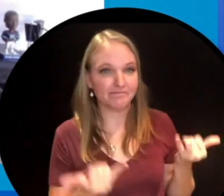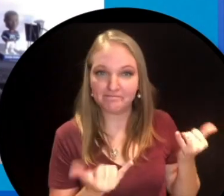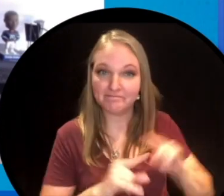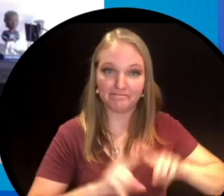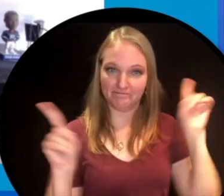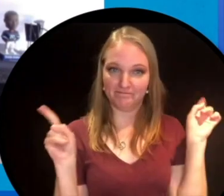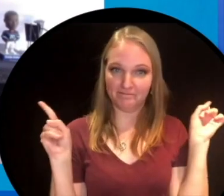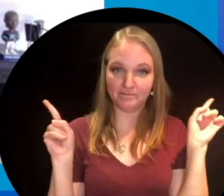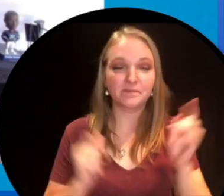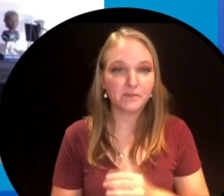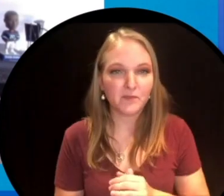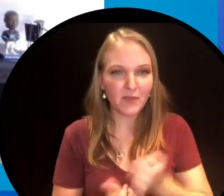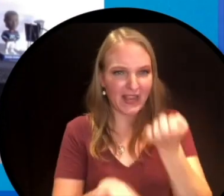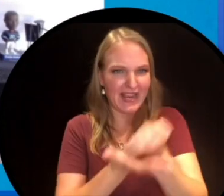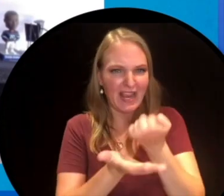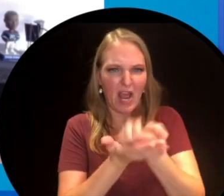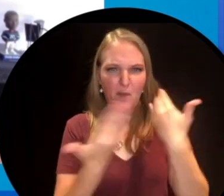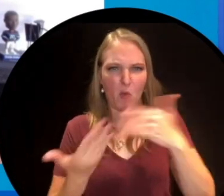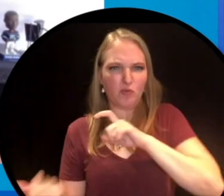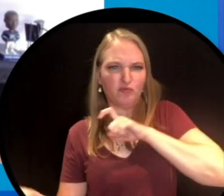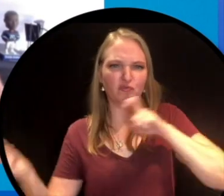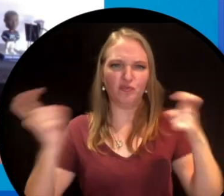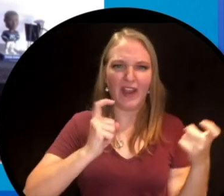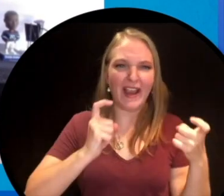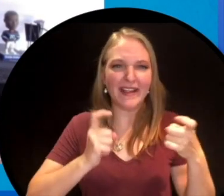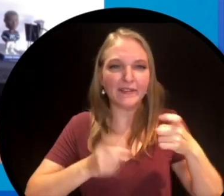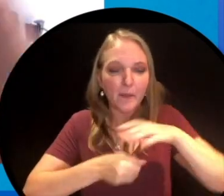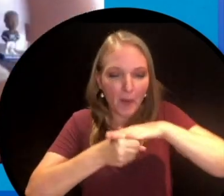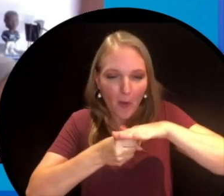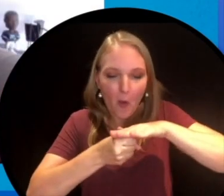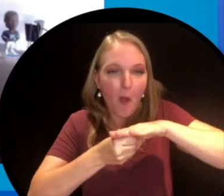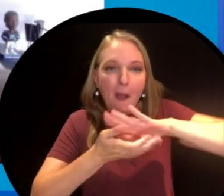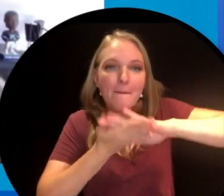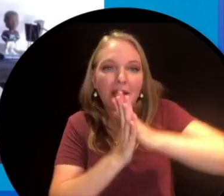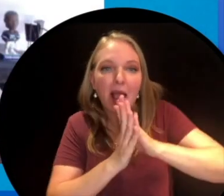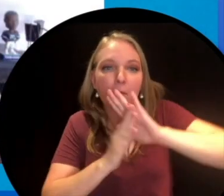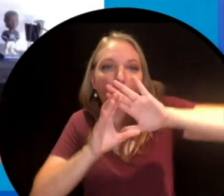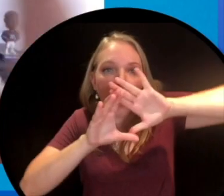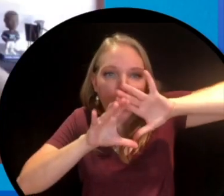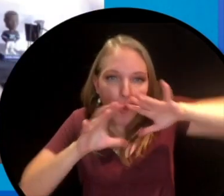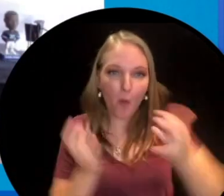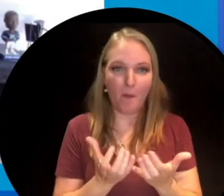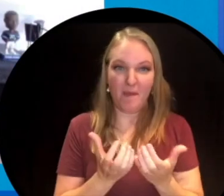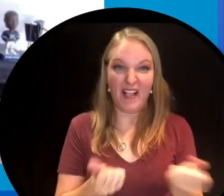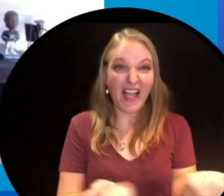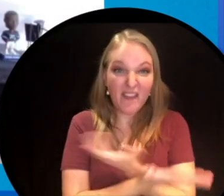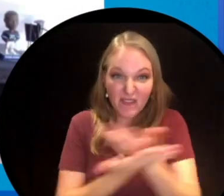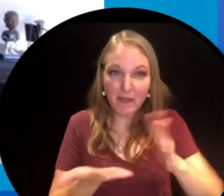a little bit about how the economy has changed and gone global. Everything has gone global,